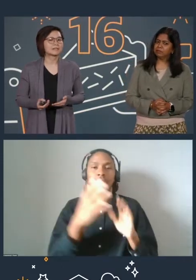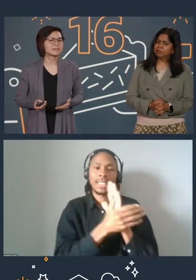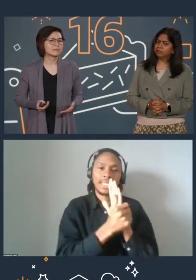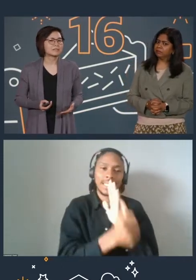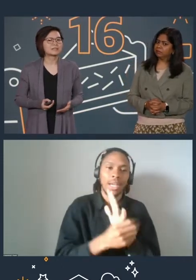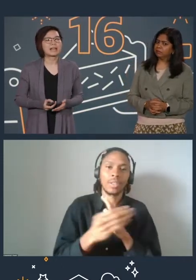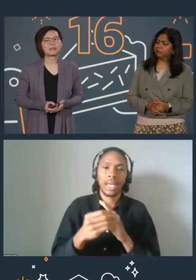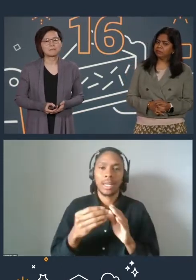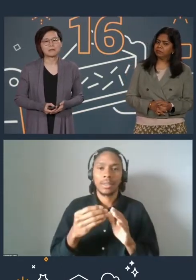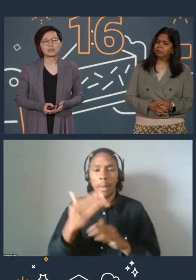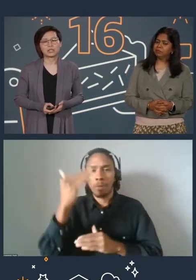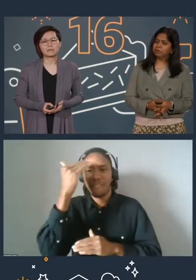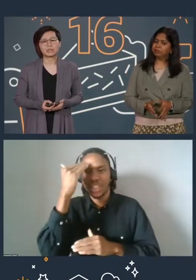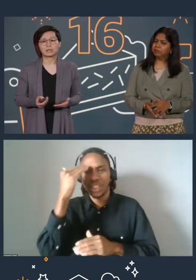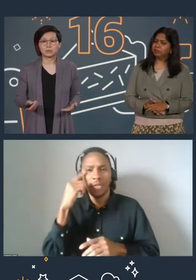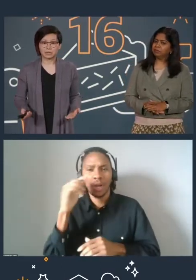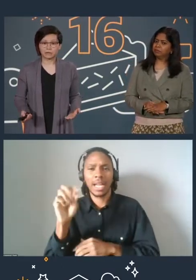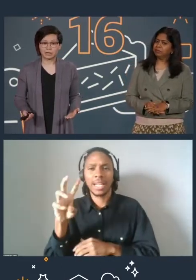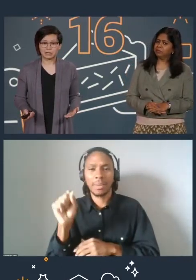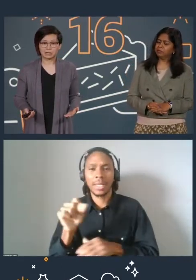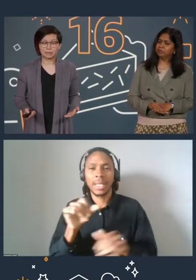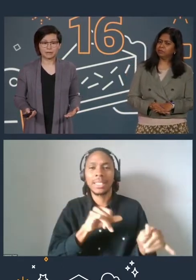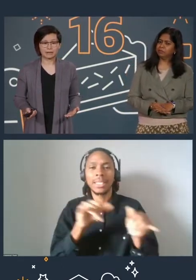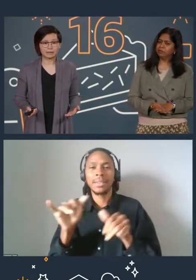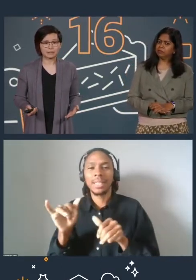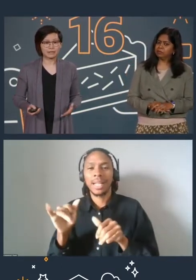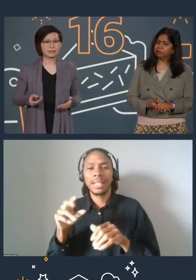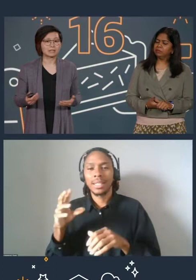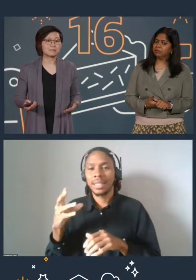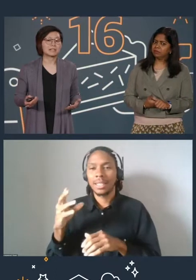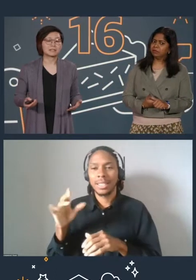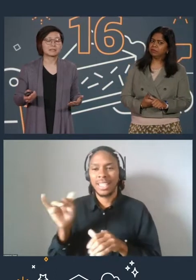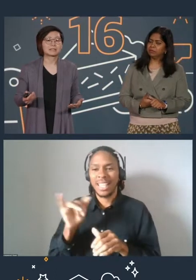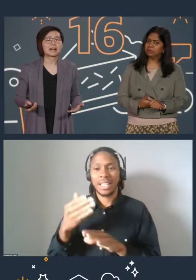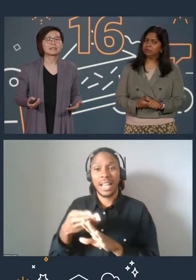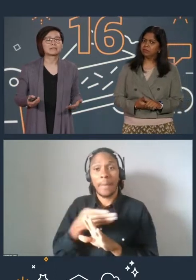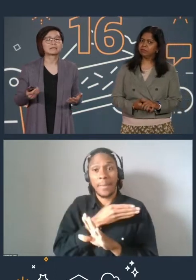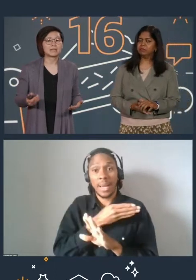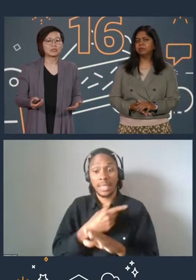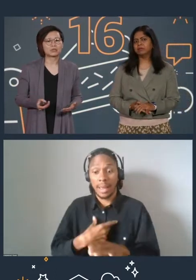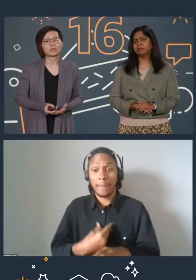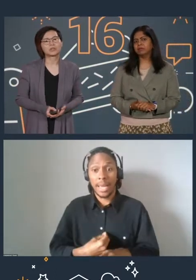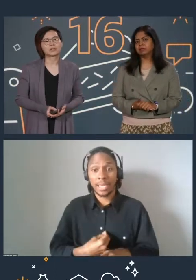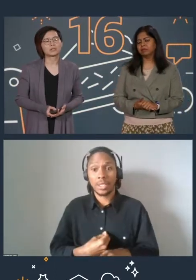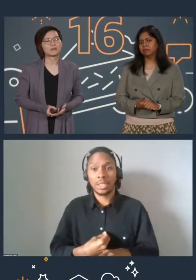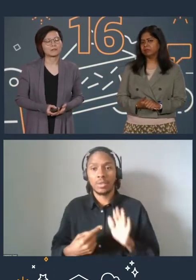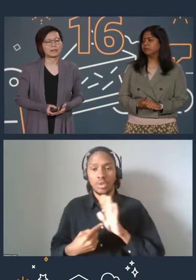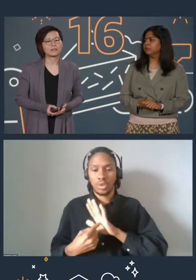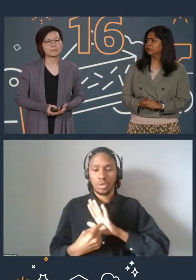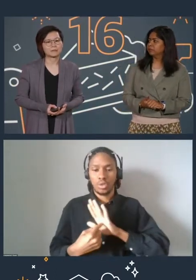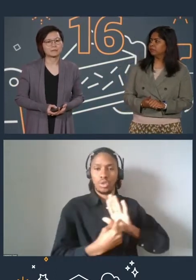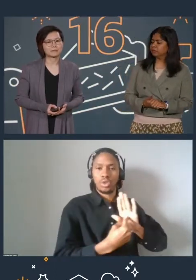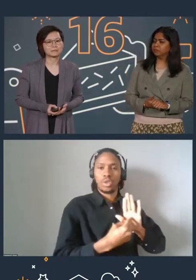Similar to how you may have achieved technical certifications in the past, these badges are designed to demonstrate your knowledge of cloud topics.